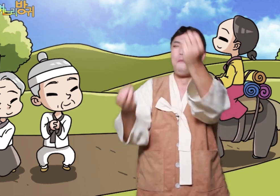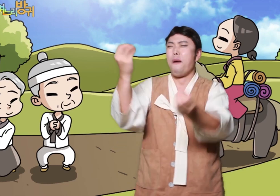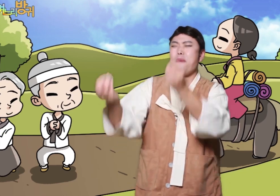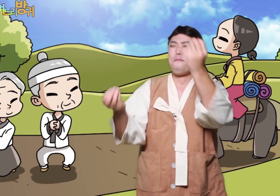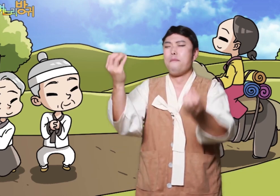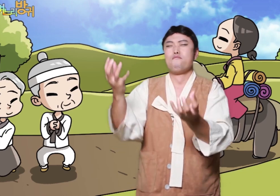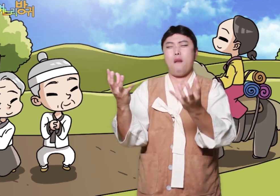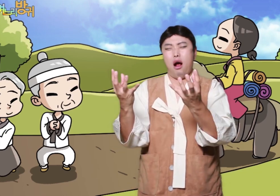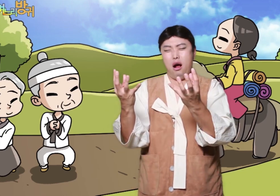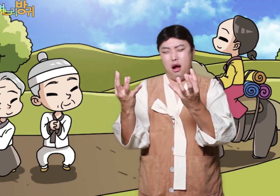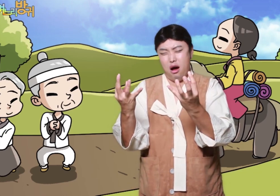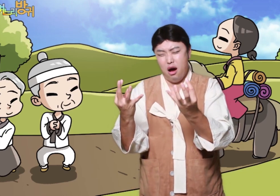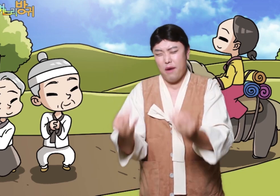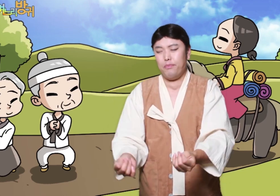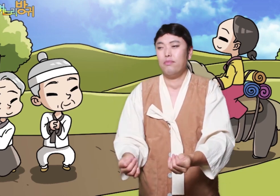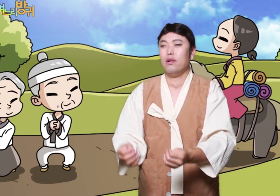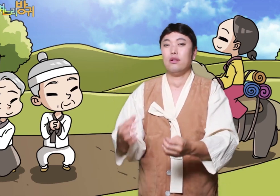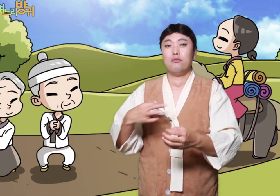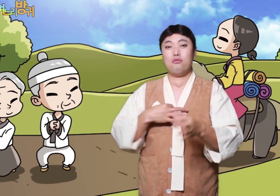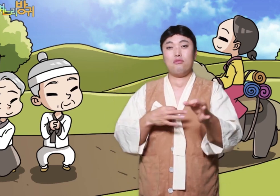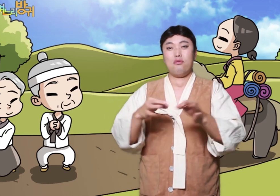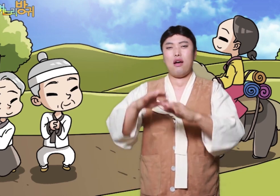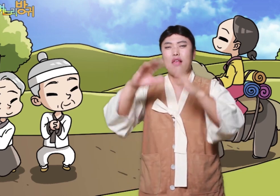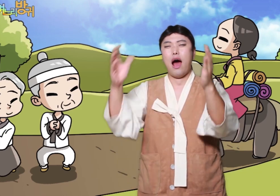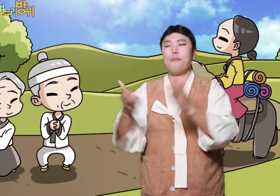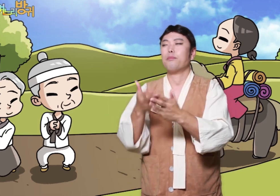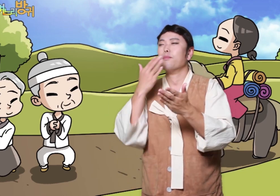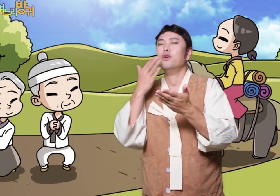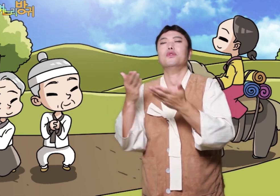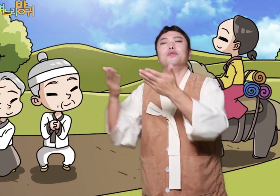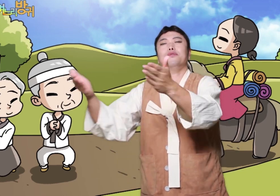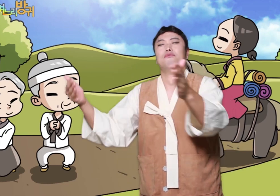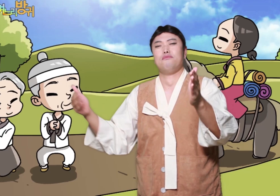The father said, “It's okay if you break the house. Fart as much as you want. ”